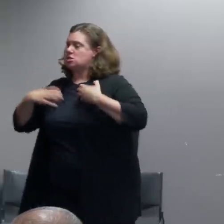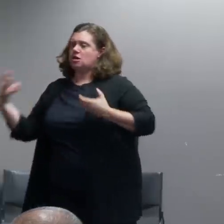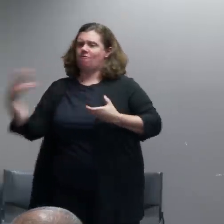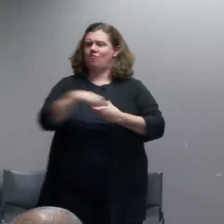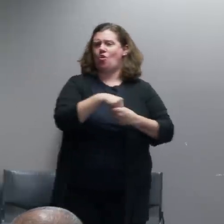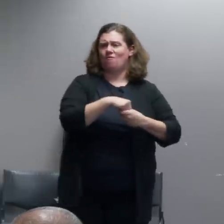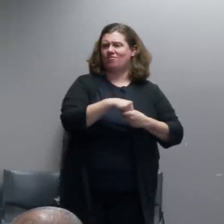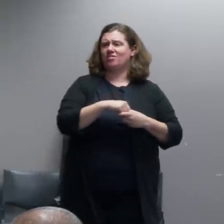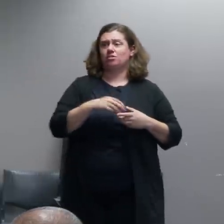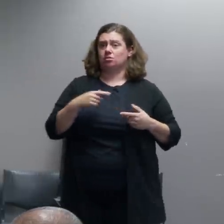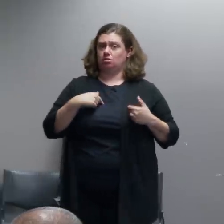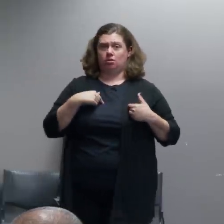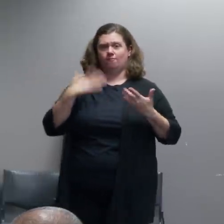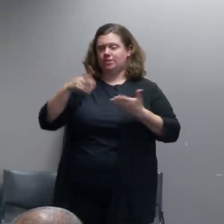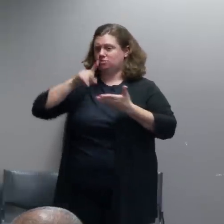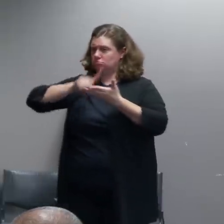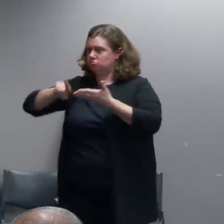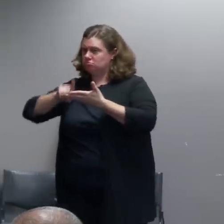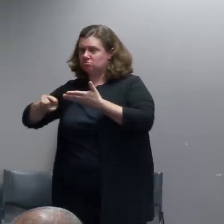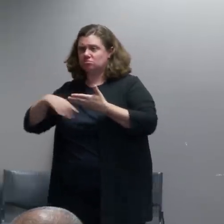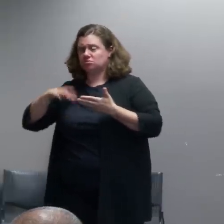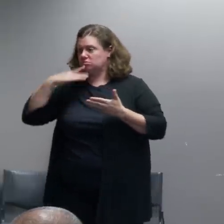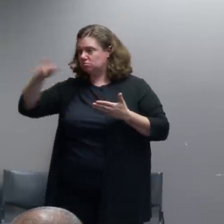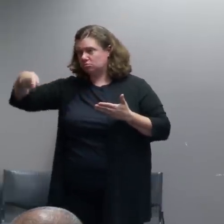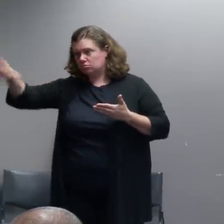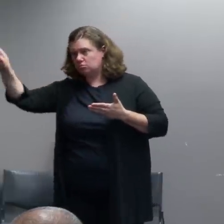independent police review and our professional standards division for action.